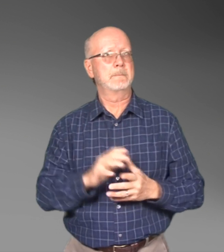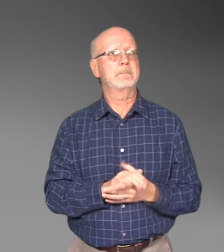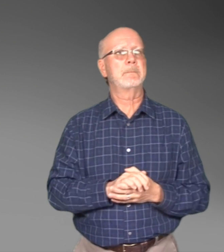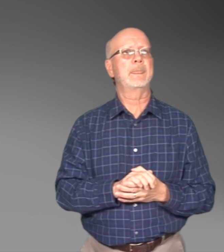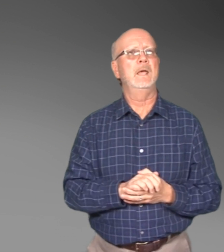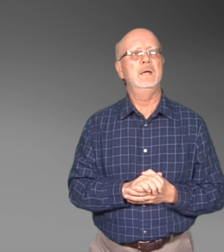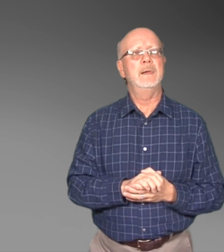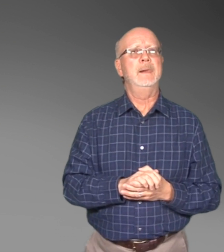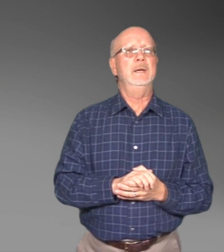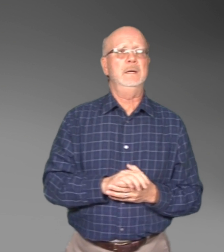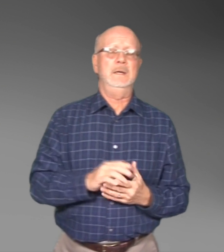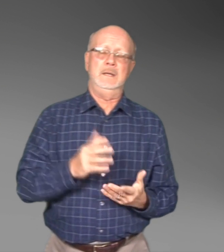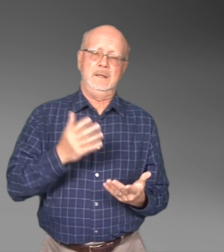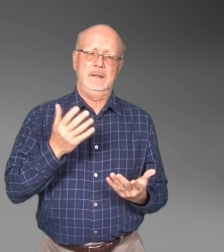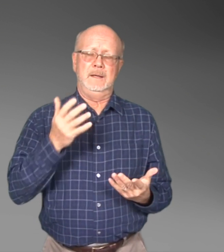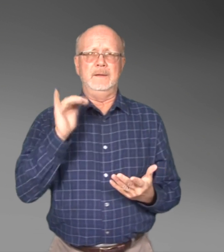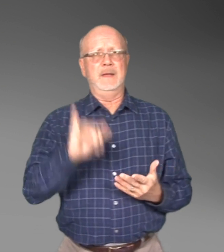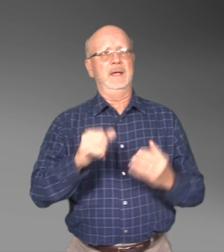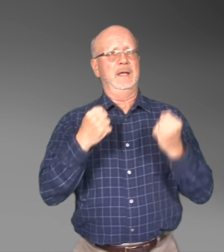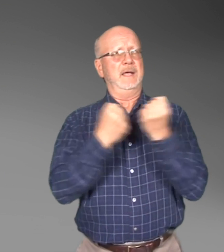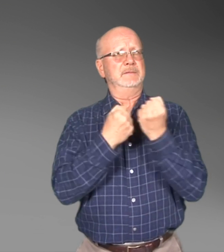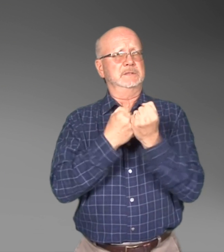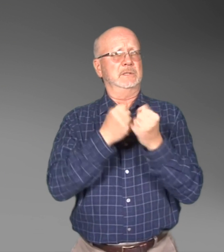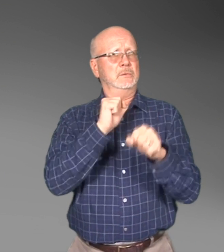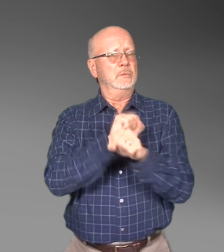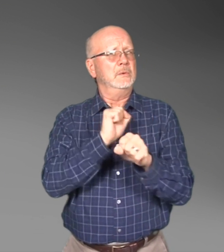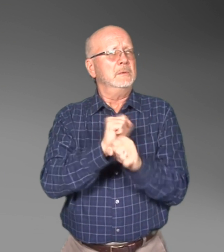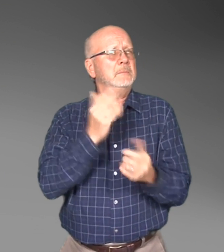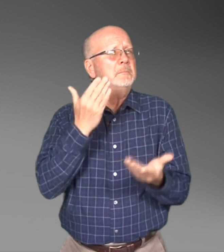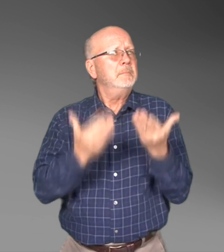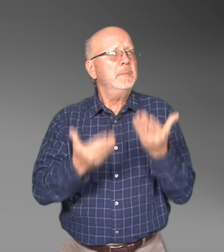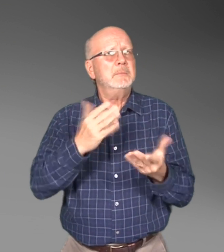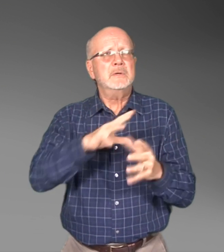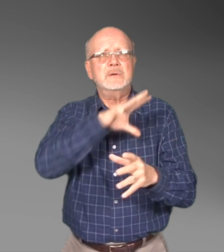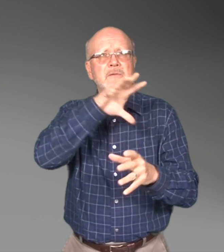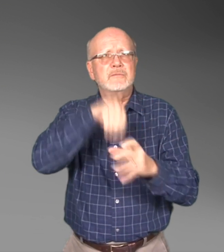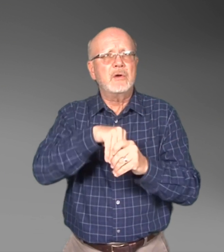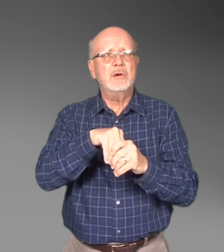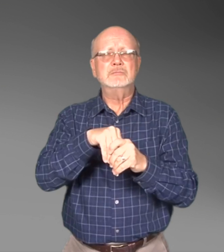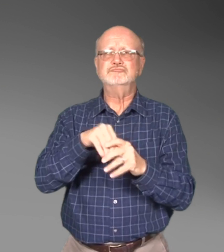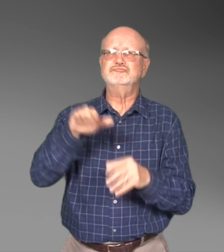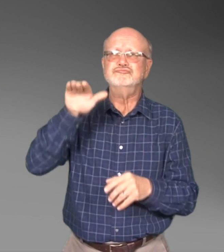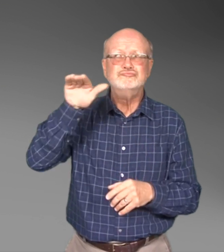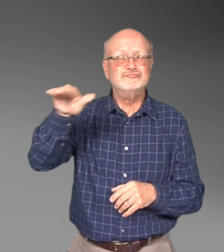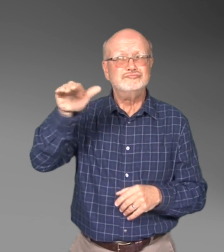It can involve arranging interpreters or other types of communication access for